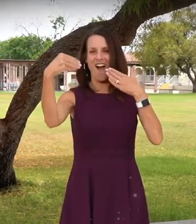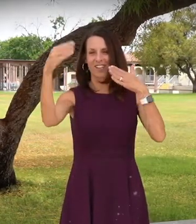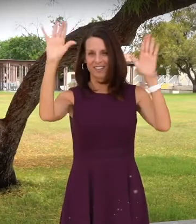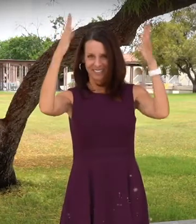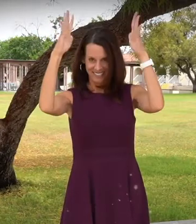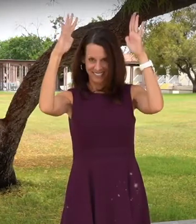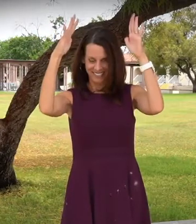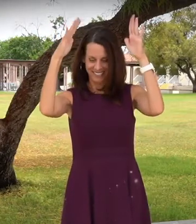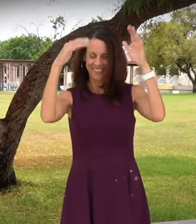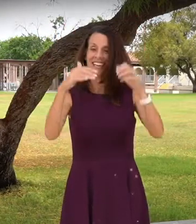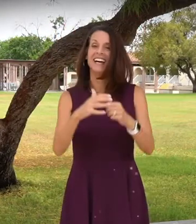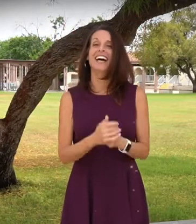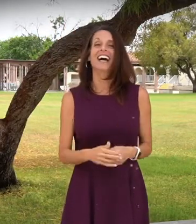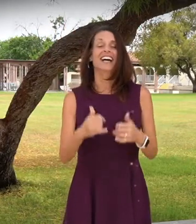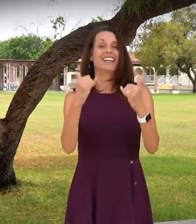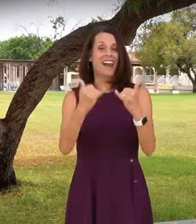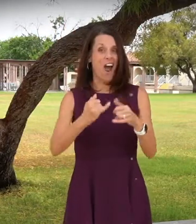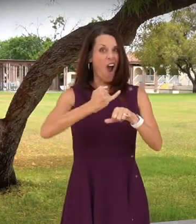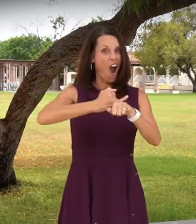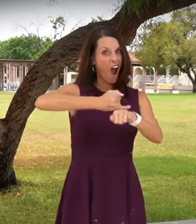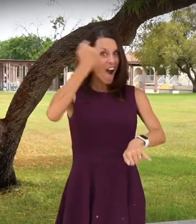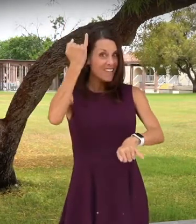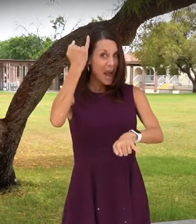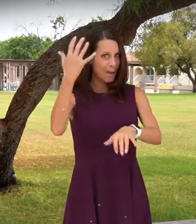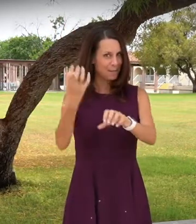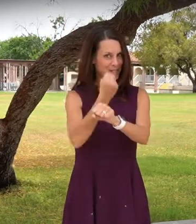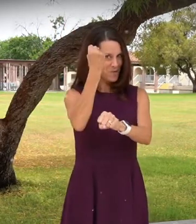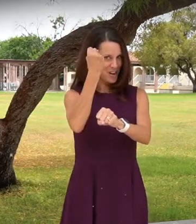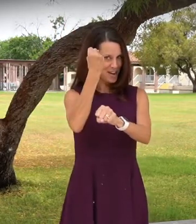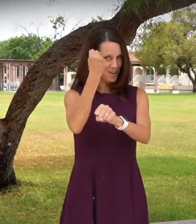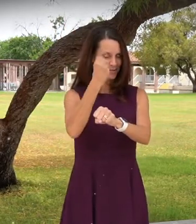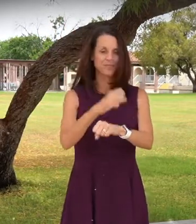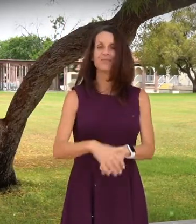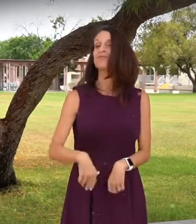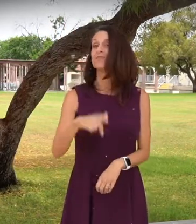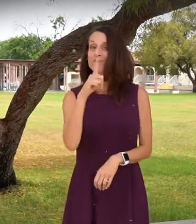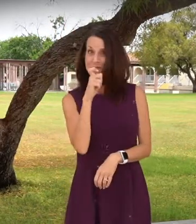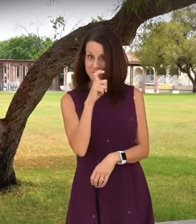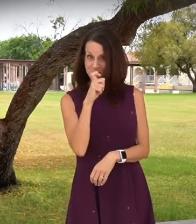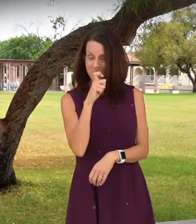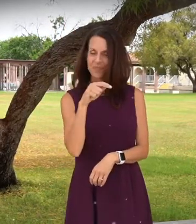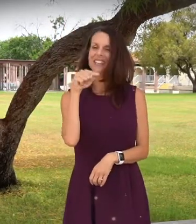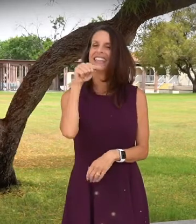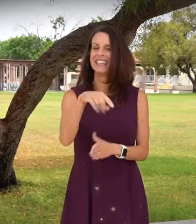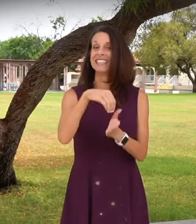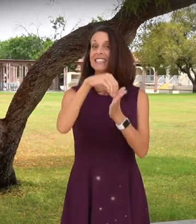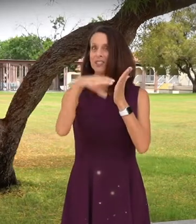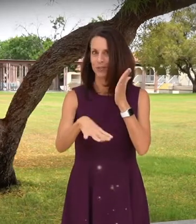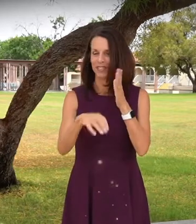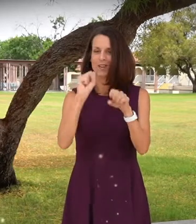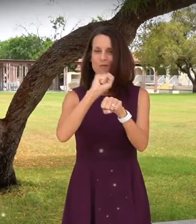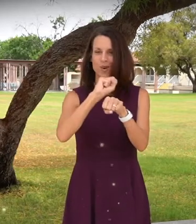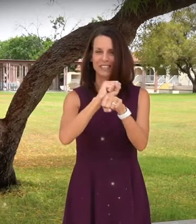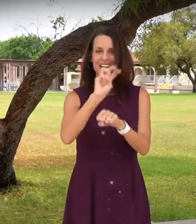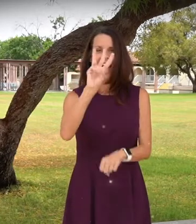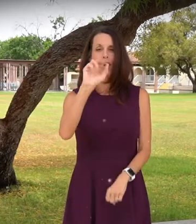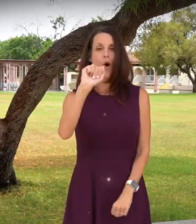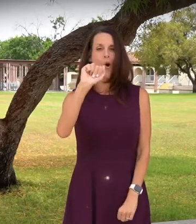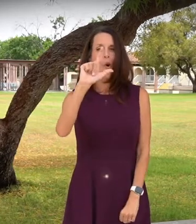GREAT JOB AND THE OFF-CAMPUS STUDENT WORKER WINNER WORKS AT WALGREENS